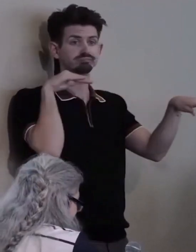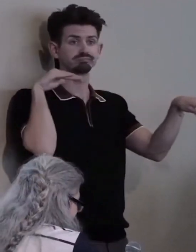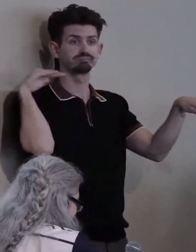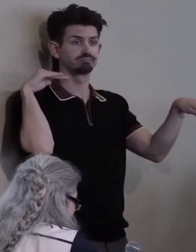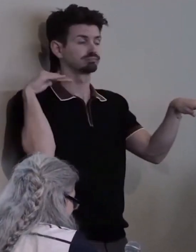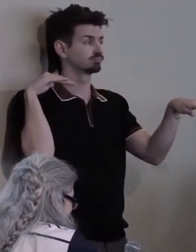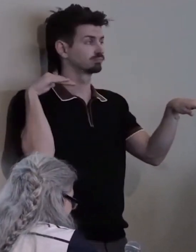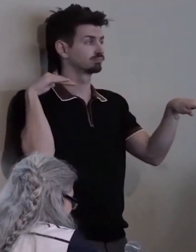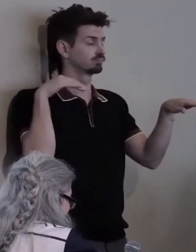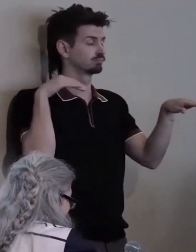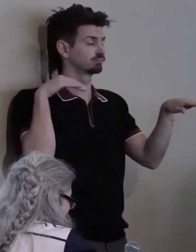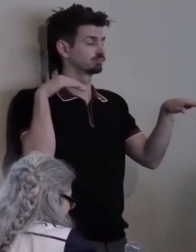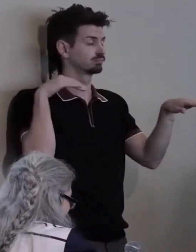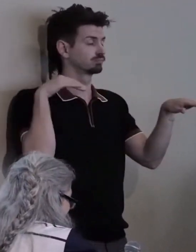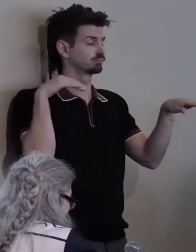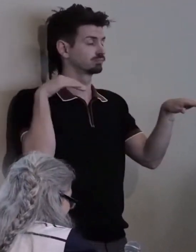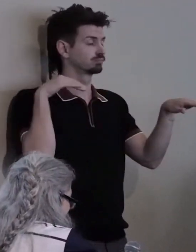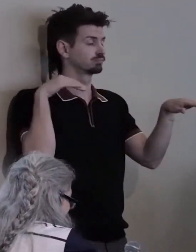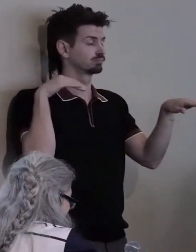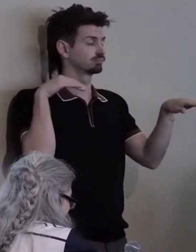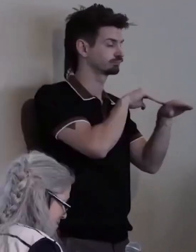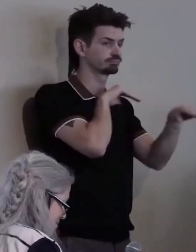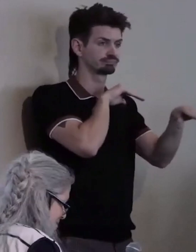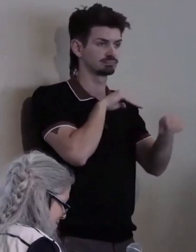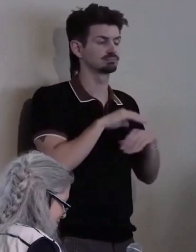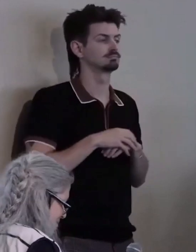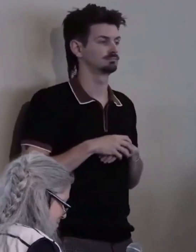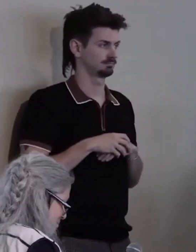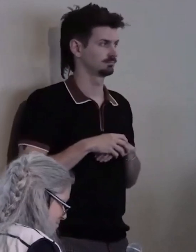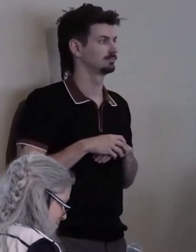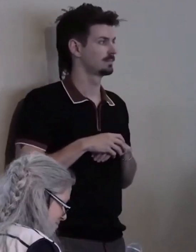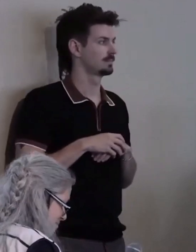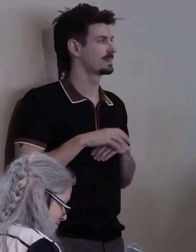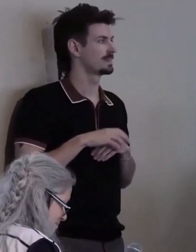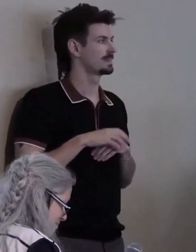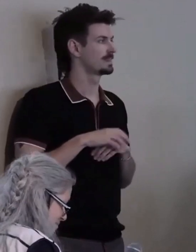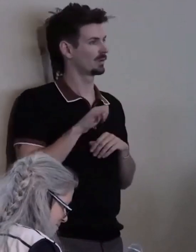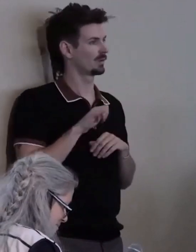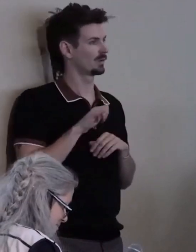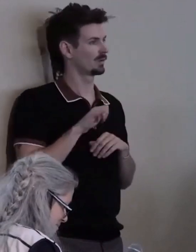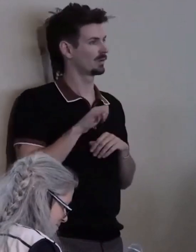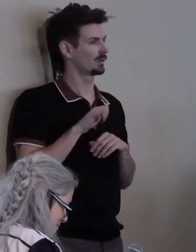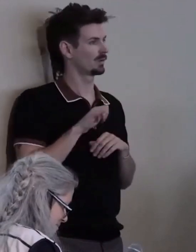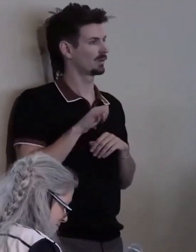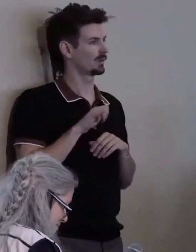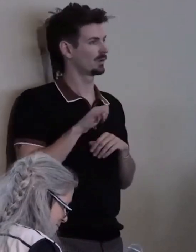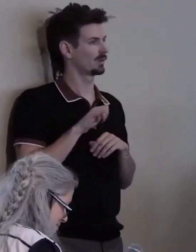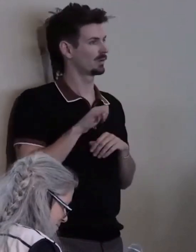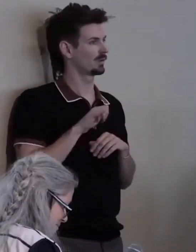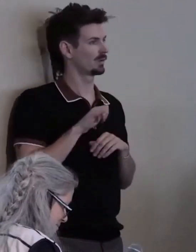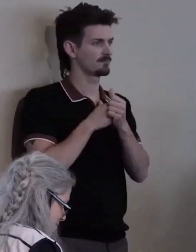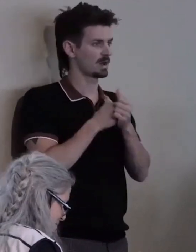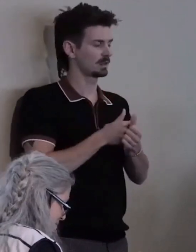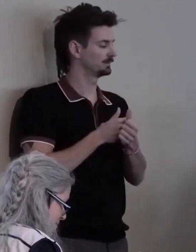These were the standard bearers we had follow and we wanted to form a group